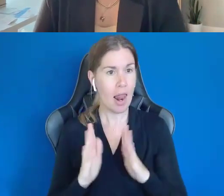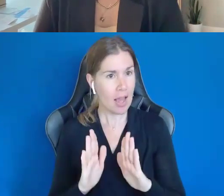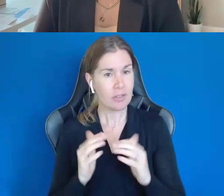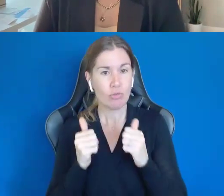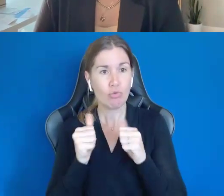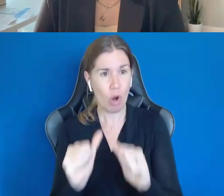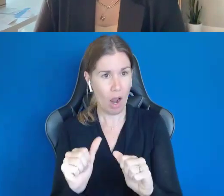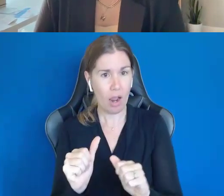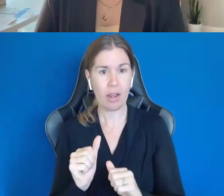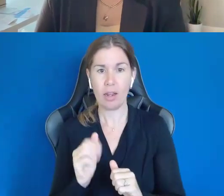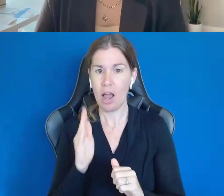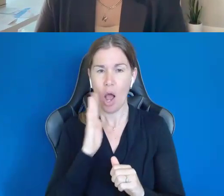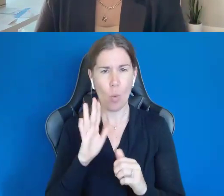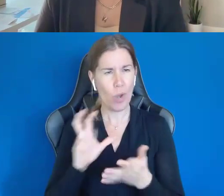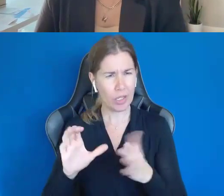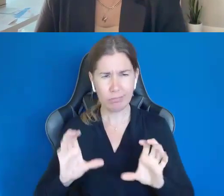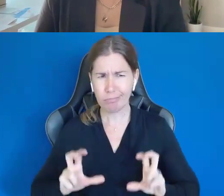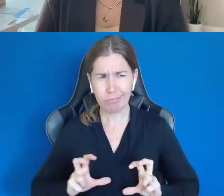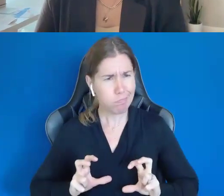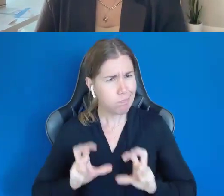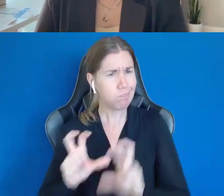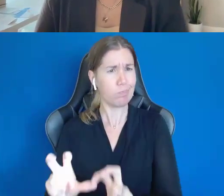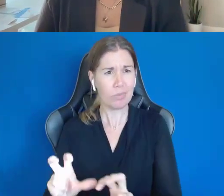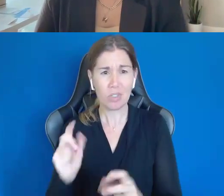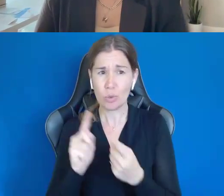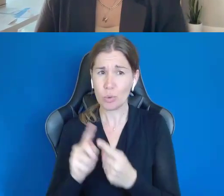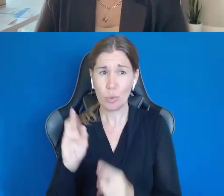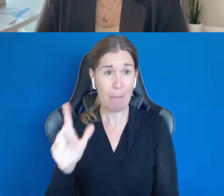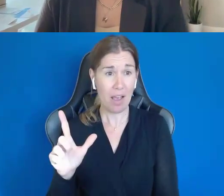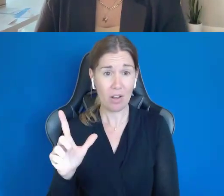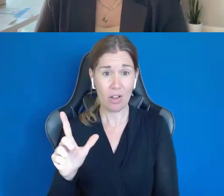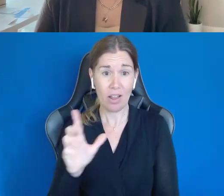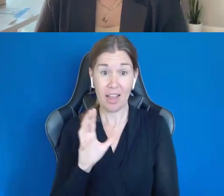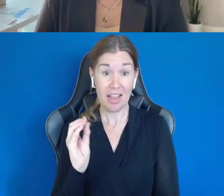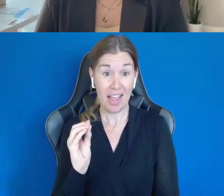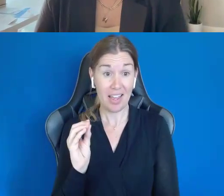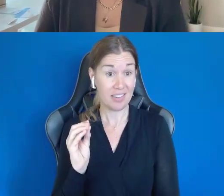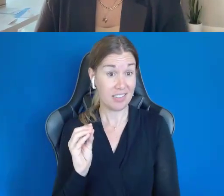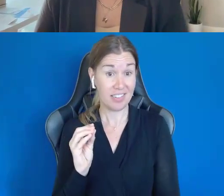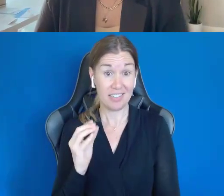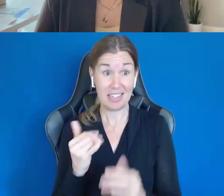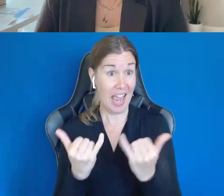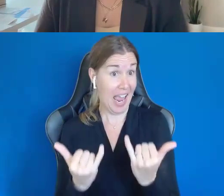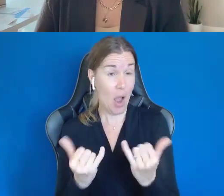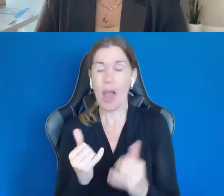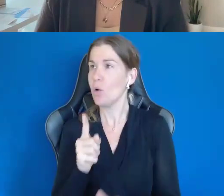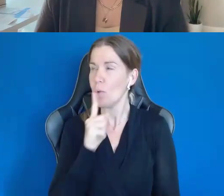I'm going to give all my time to this guy, and look. And it's not always beautiful! Believe me.